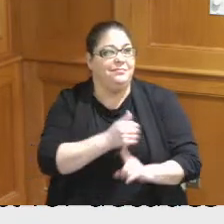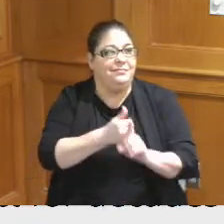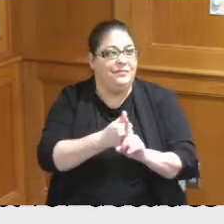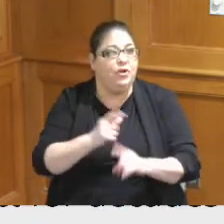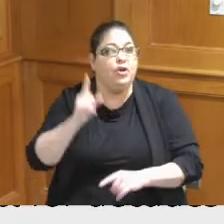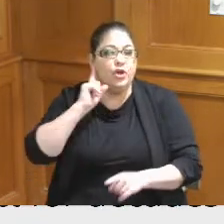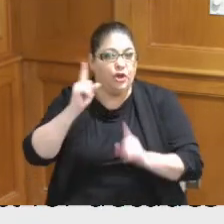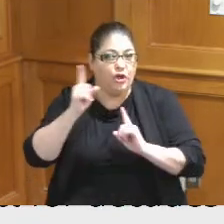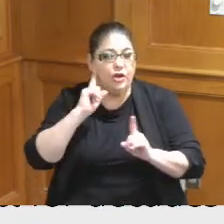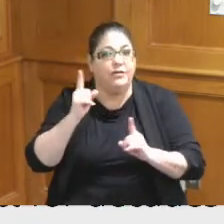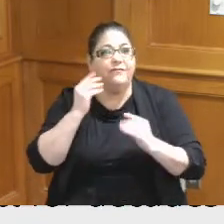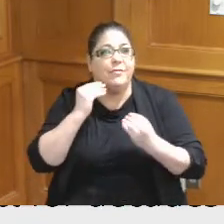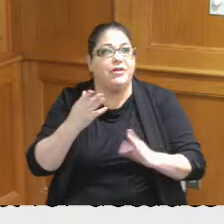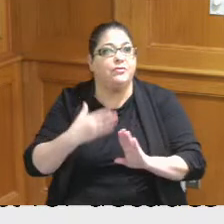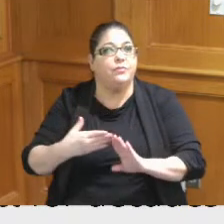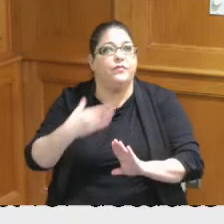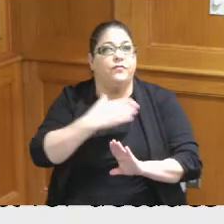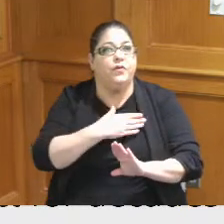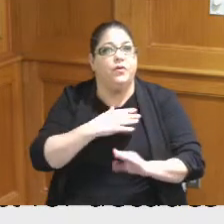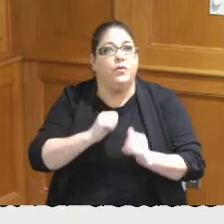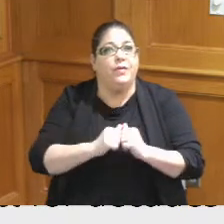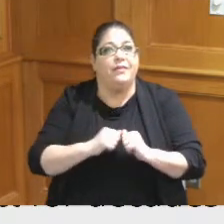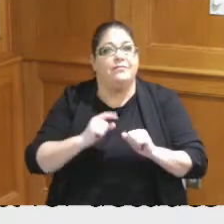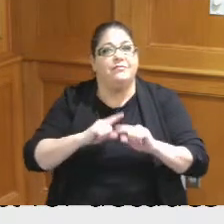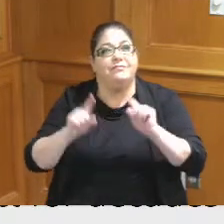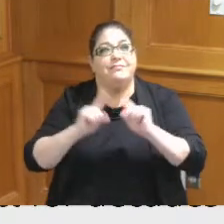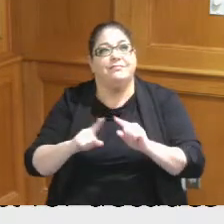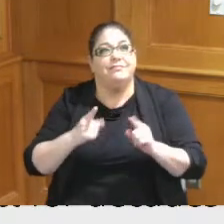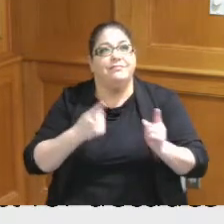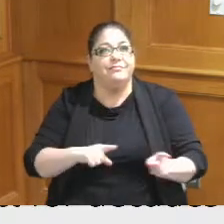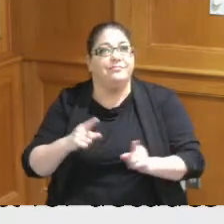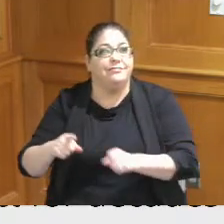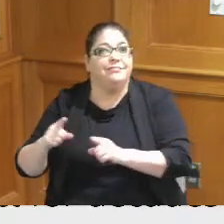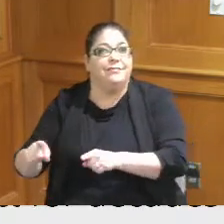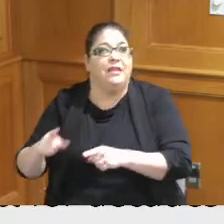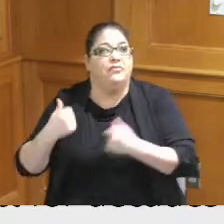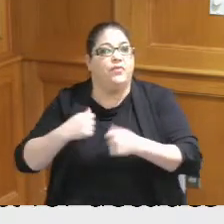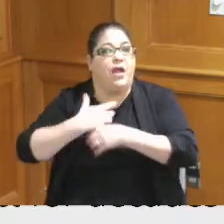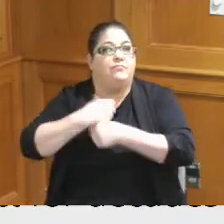information on several different occasions so I'm going to try to keep it succinct at the same time